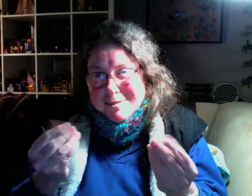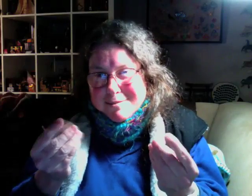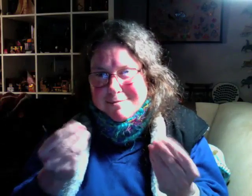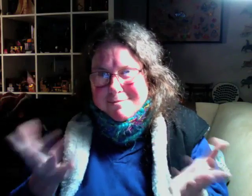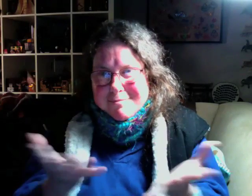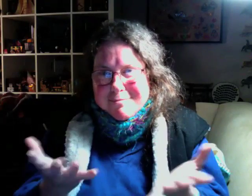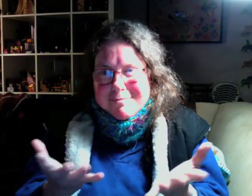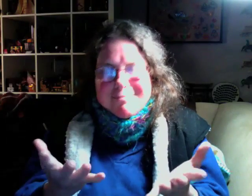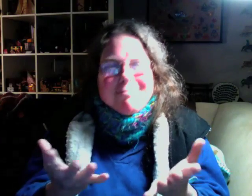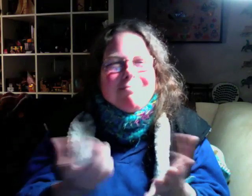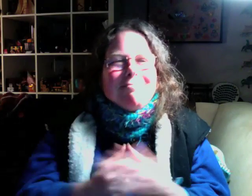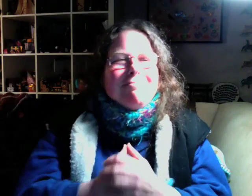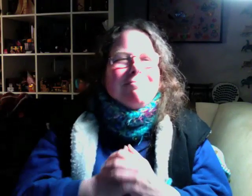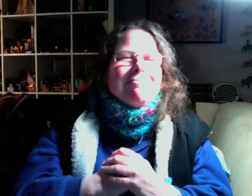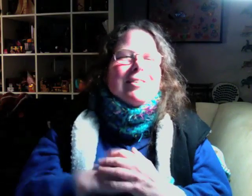where I can rest when I need.